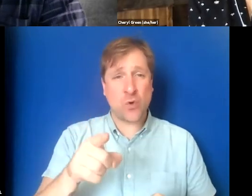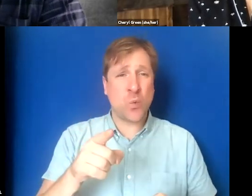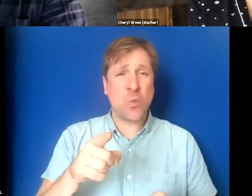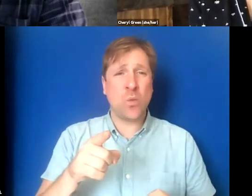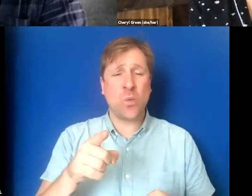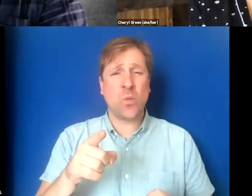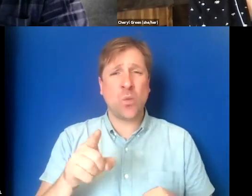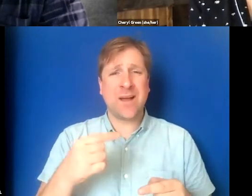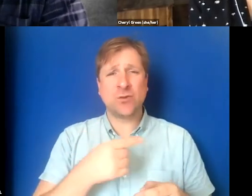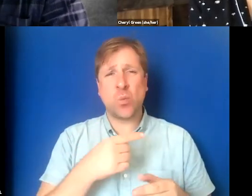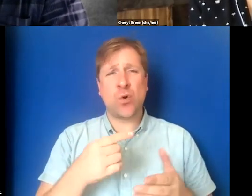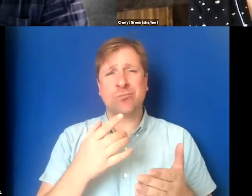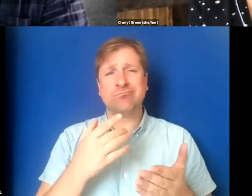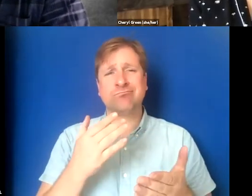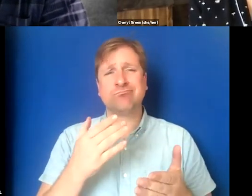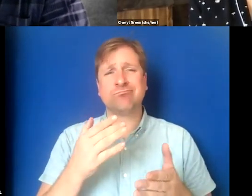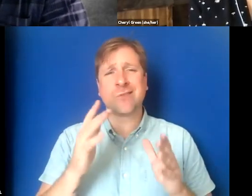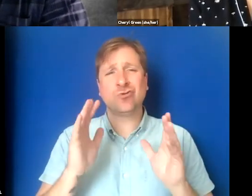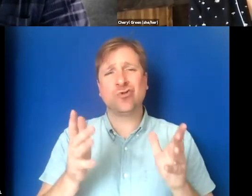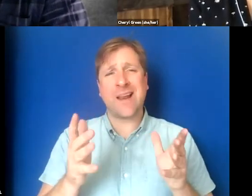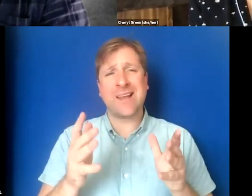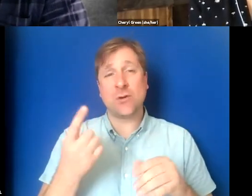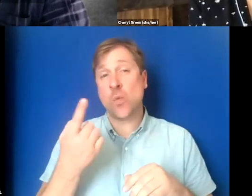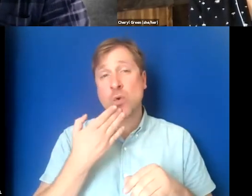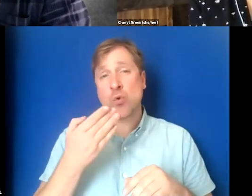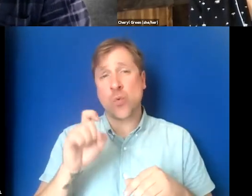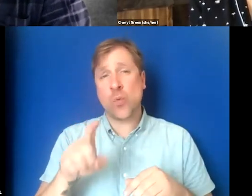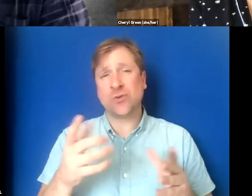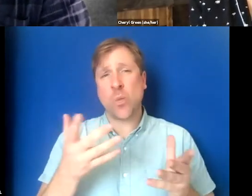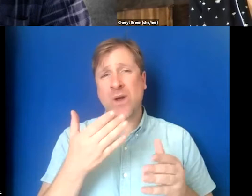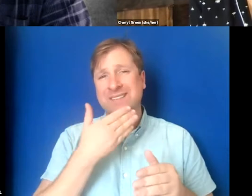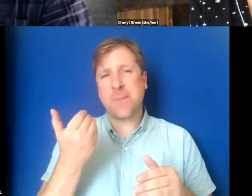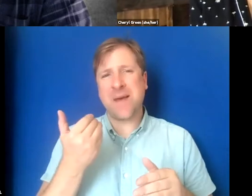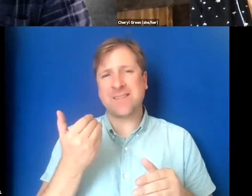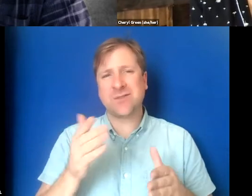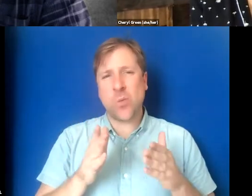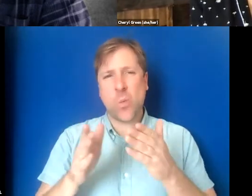And here's a really good one, which is what is the best route, ie, cheapest,